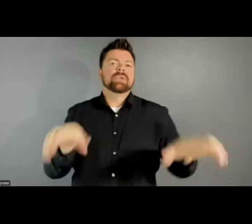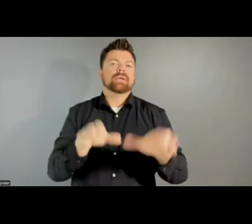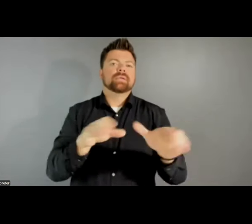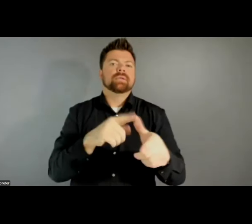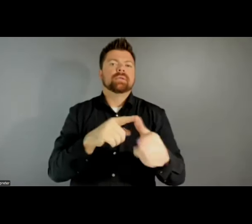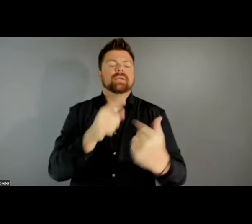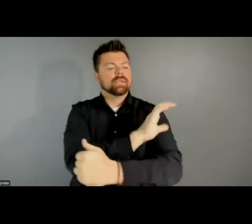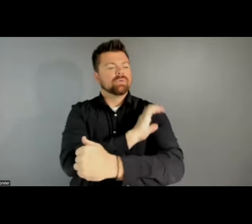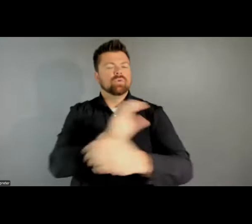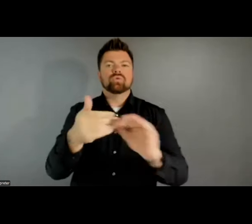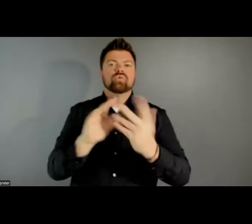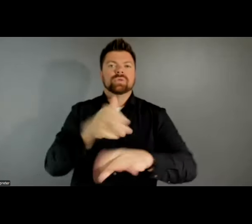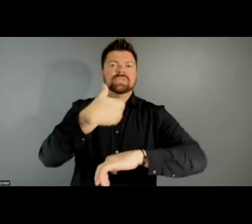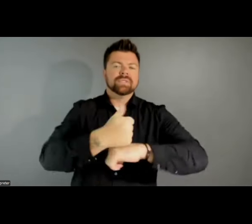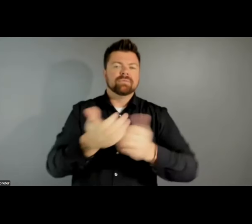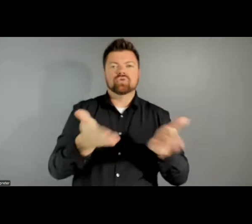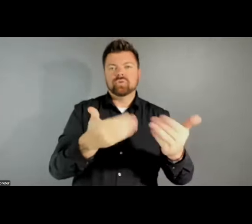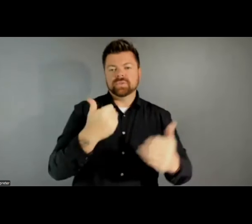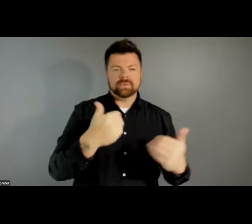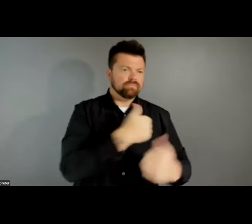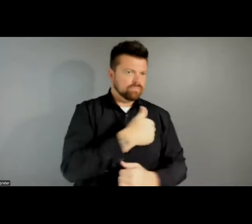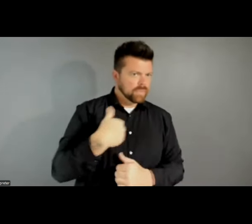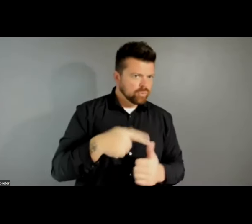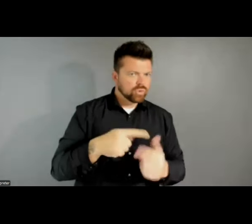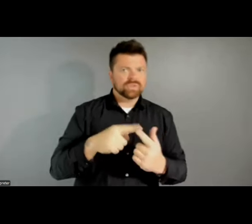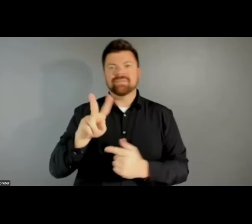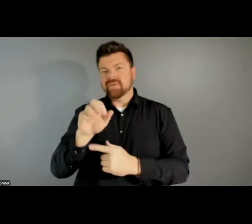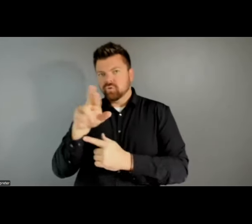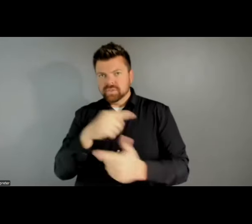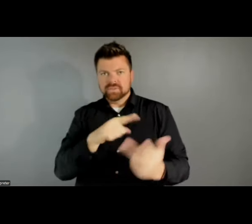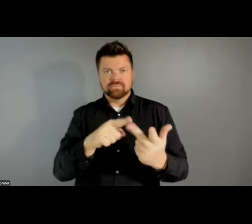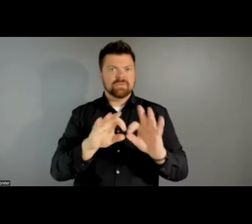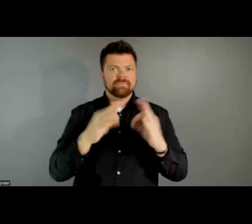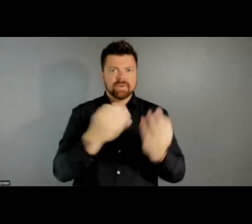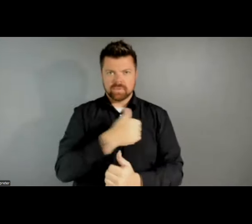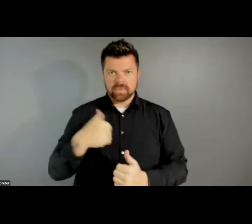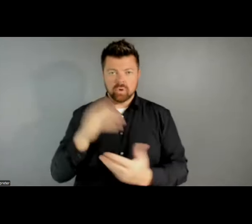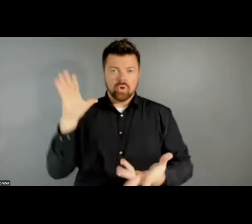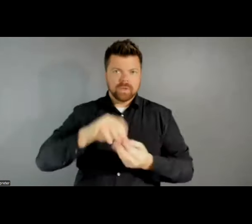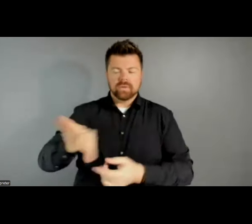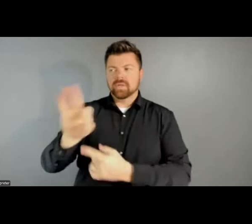settings for service members, veterans, and families. Nine individuals and one group nominated